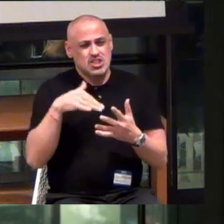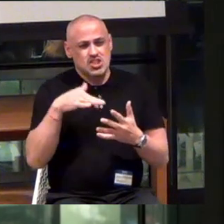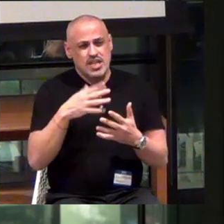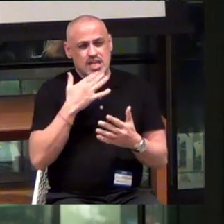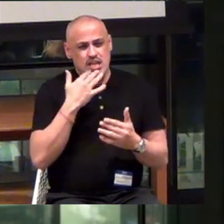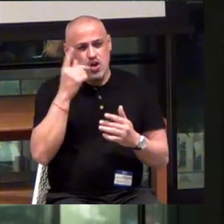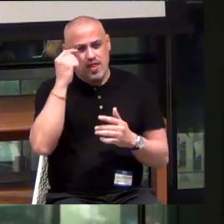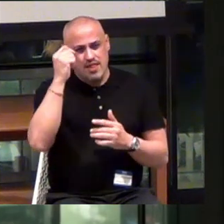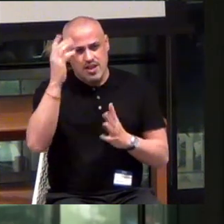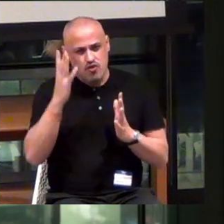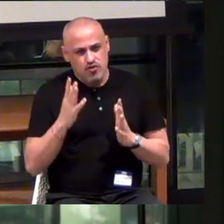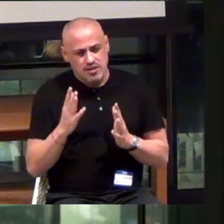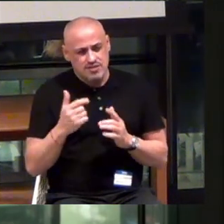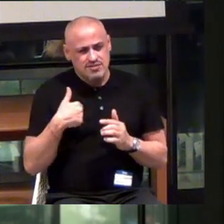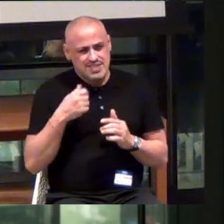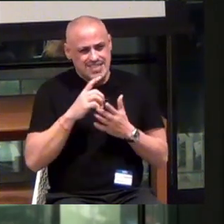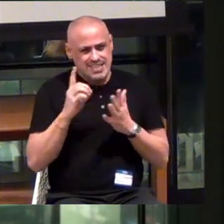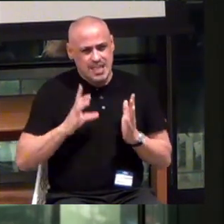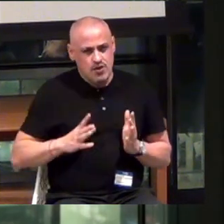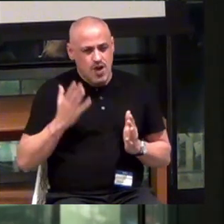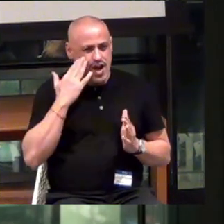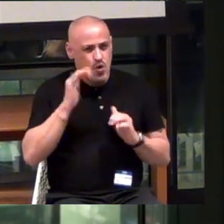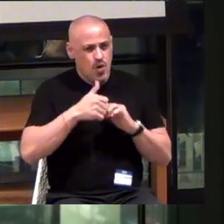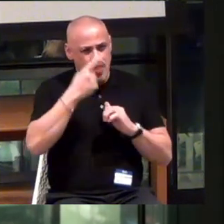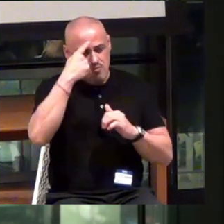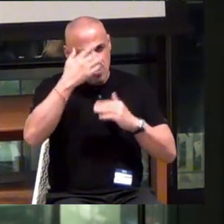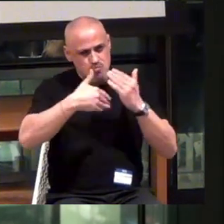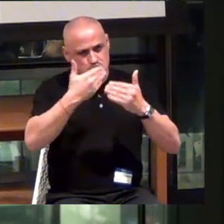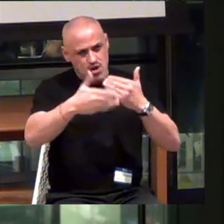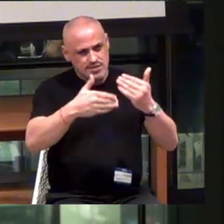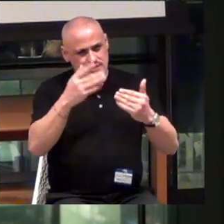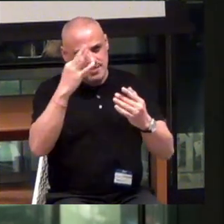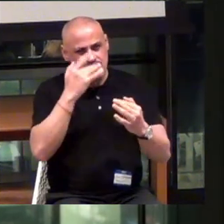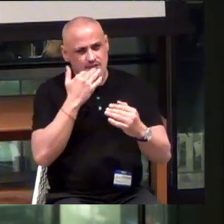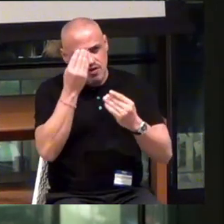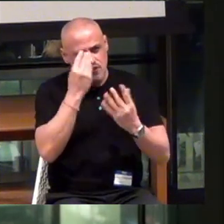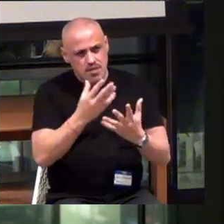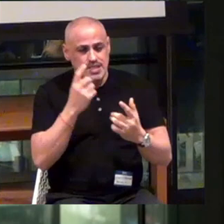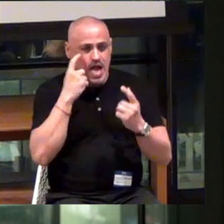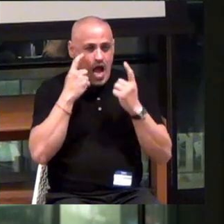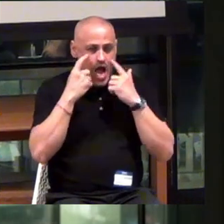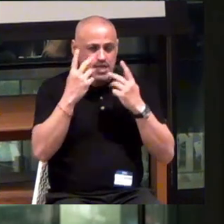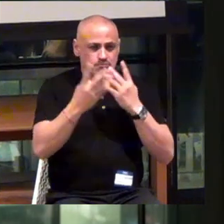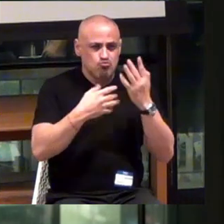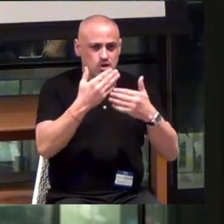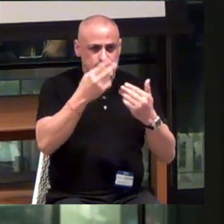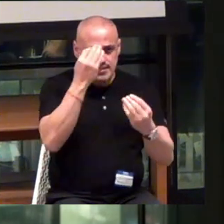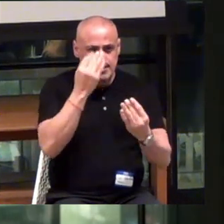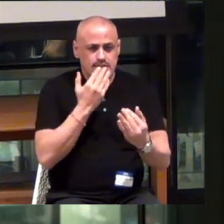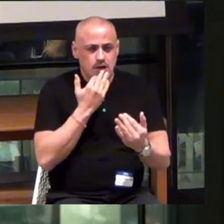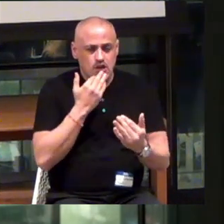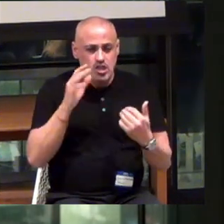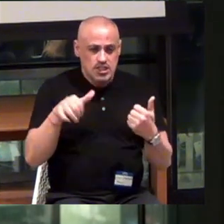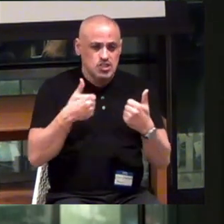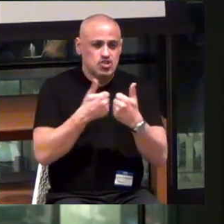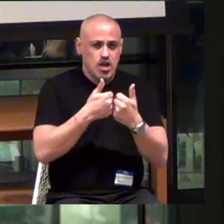a designer. I know how the brain processes color information. How eyes process color information. Challenges of eyes processing color information.